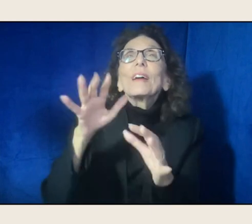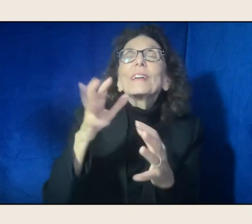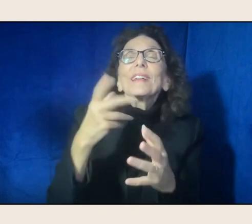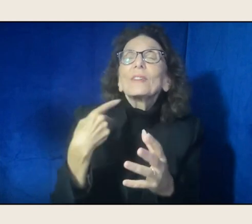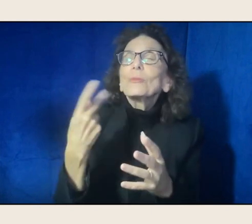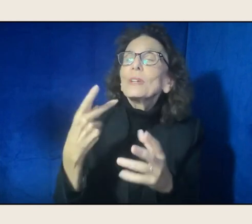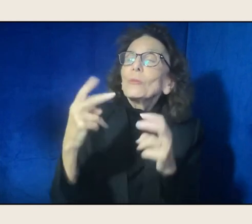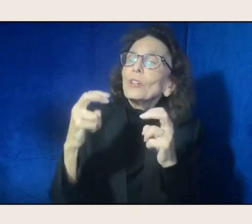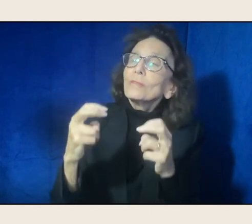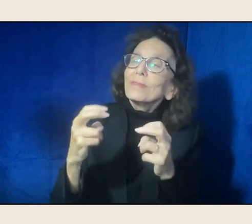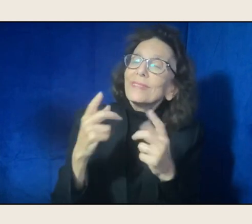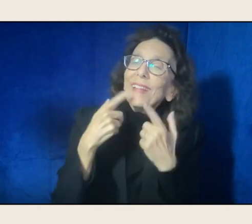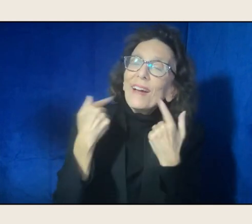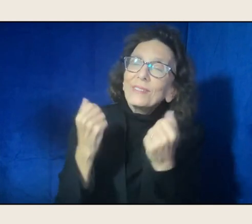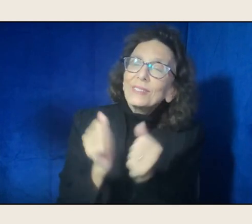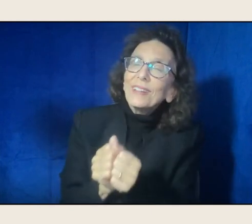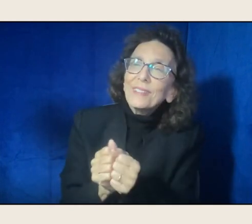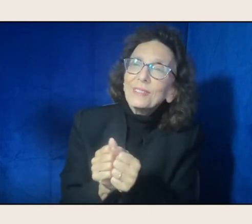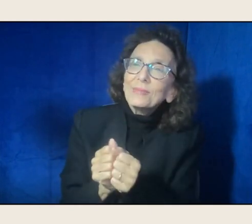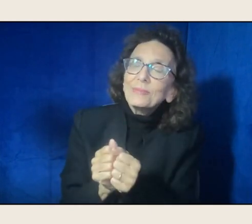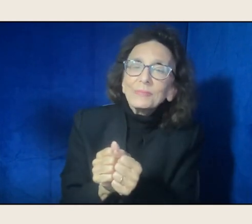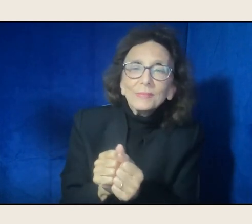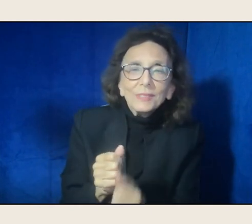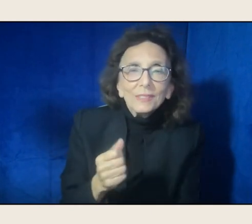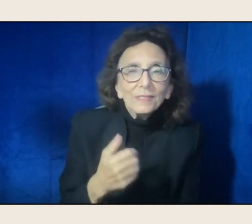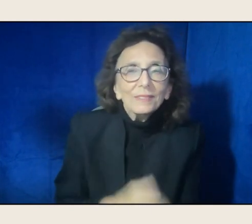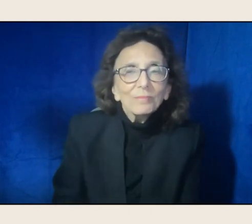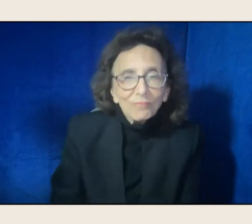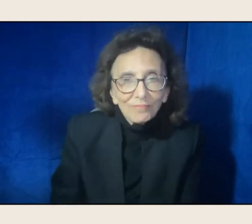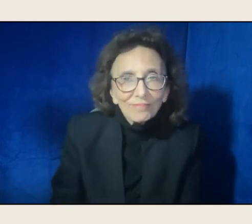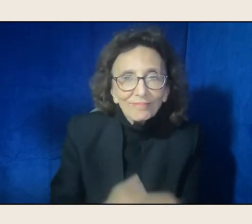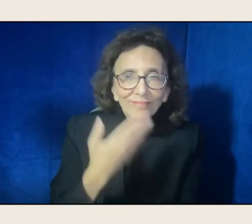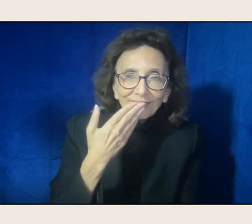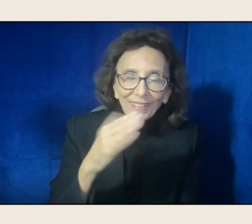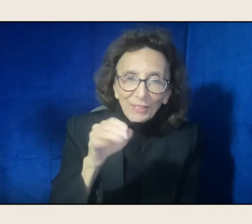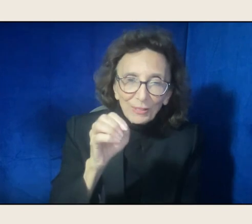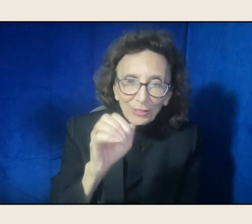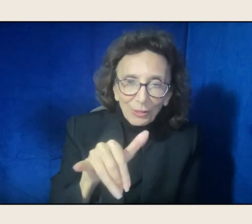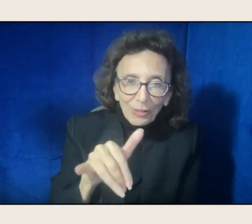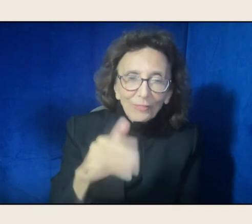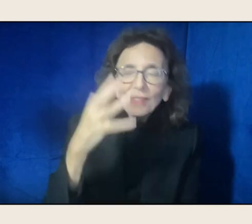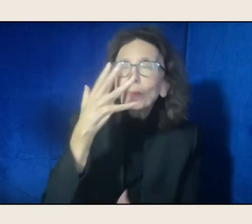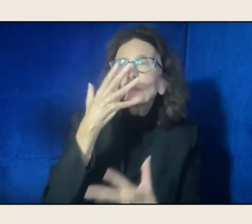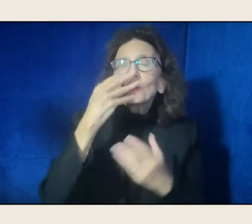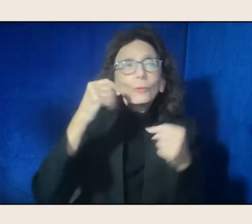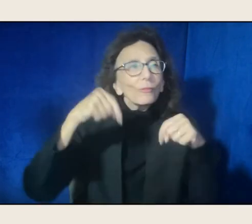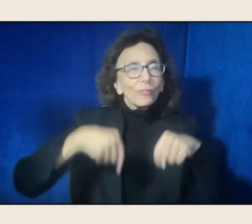Thank you so much. Thank you, Joy. Thank you for this beautiful conversation. Thank you for you,